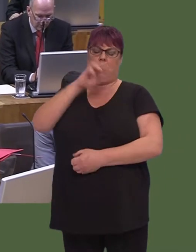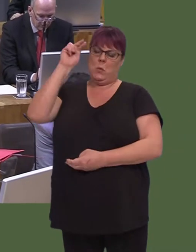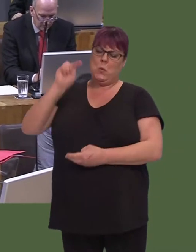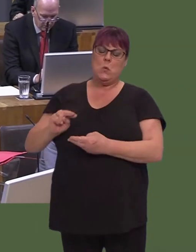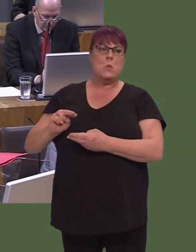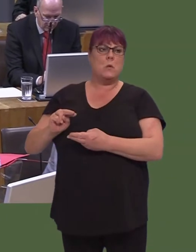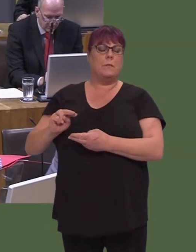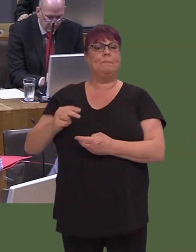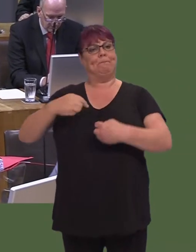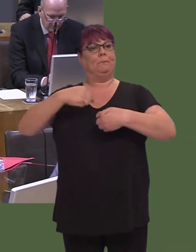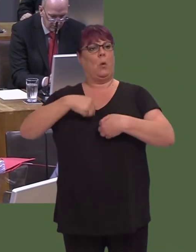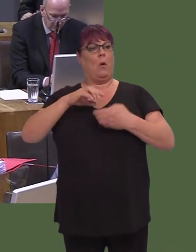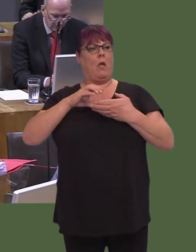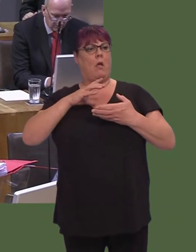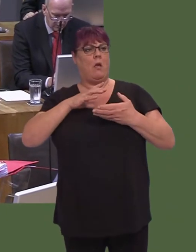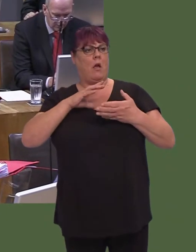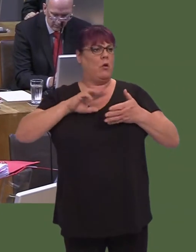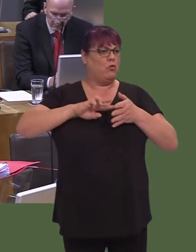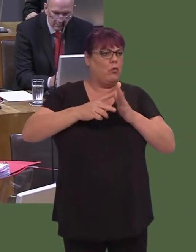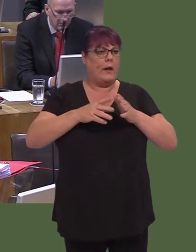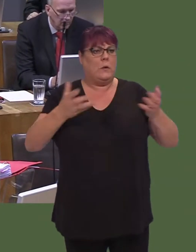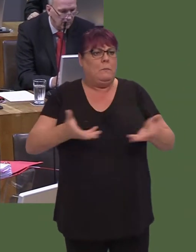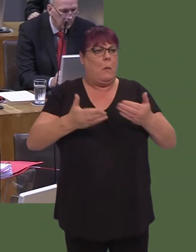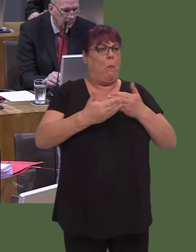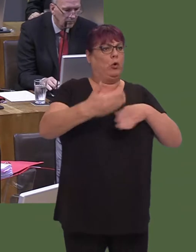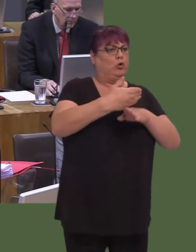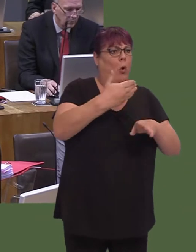We are investing to grow our economy, to create jobs and support children, through Flying